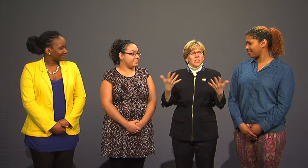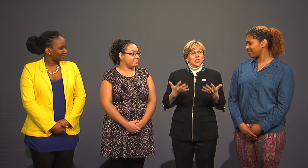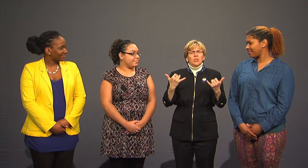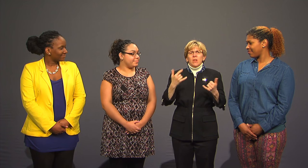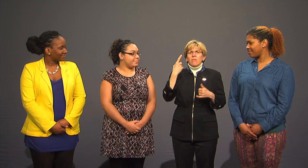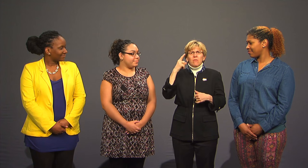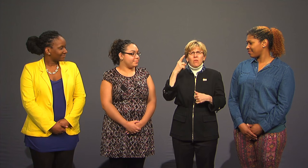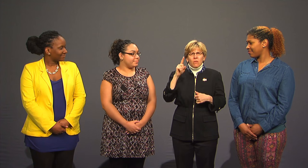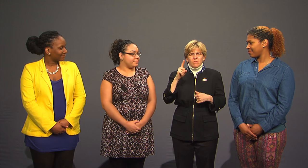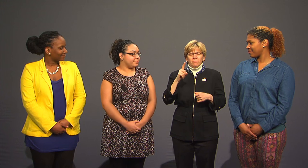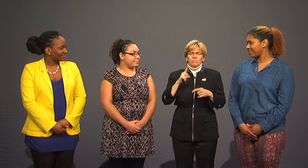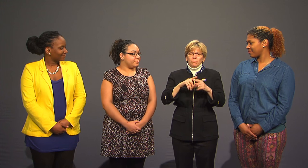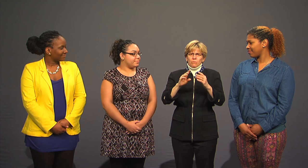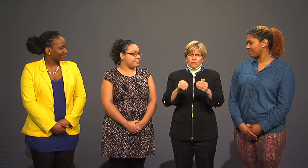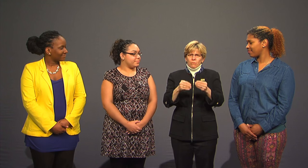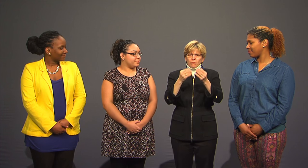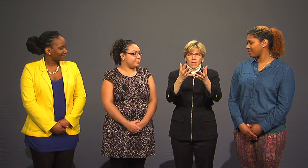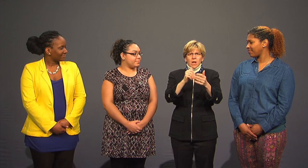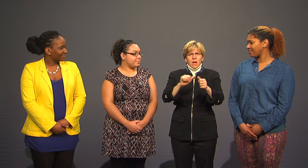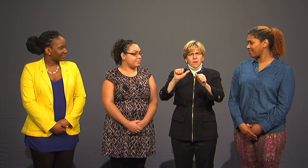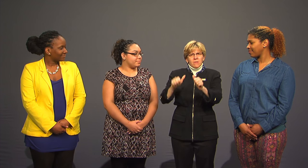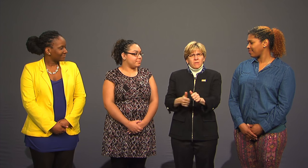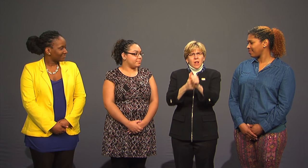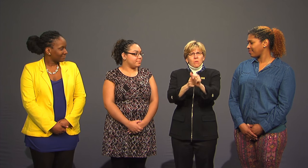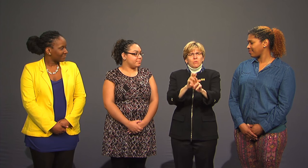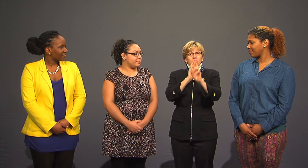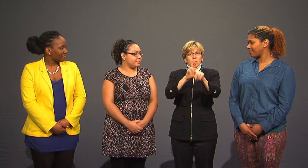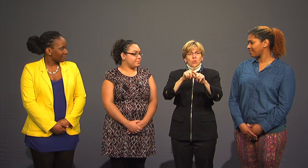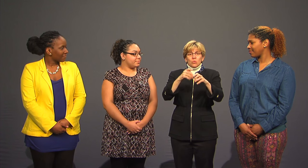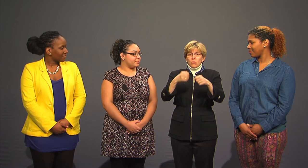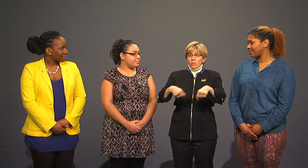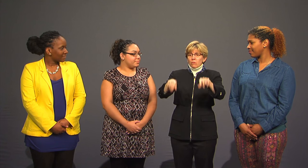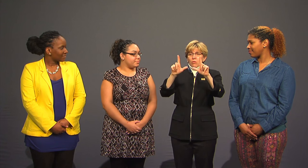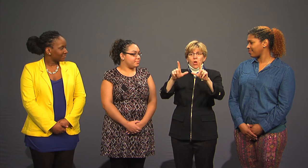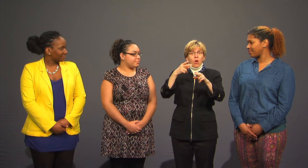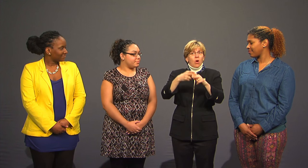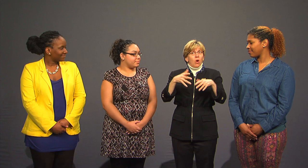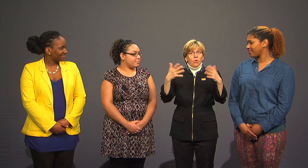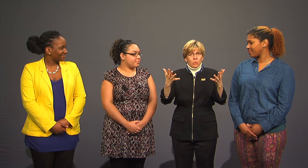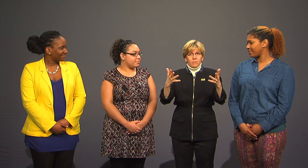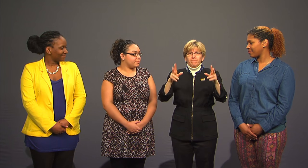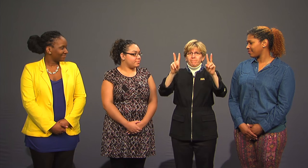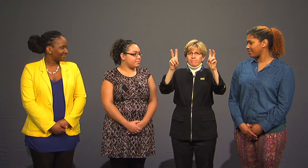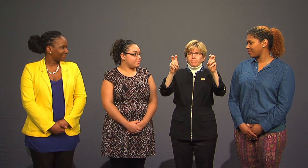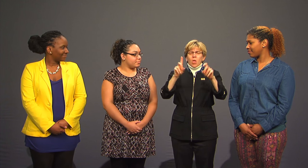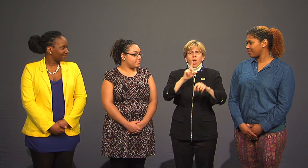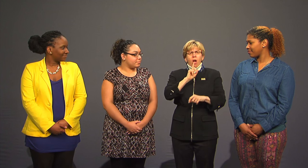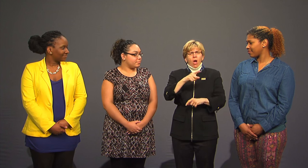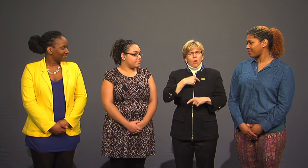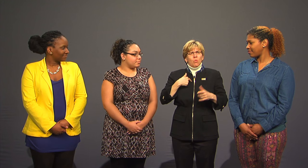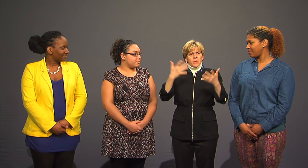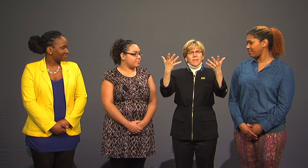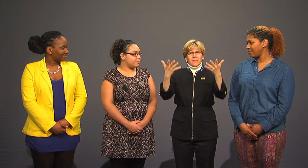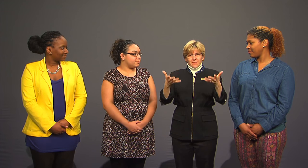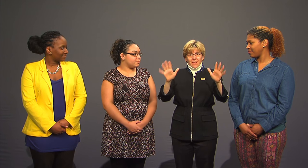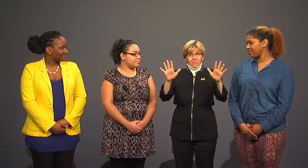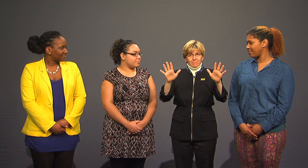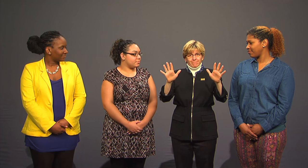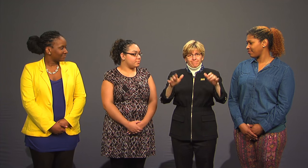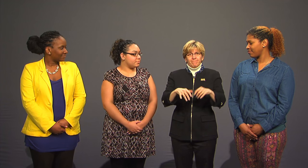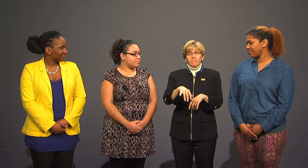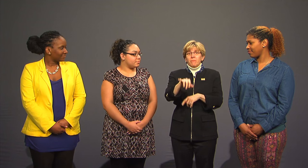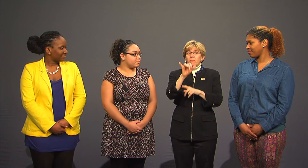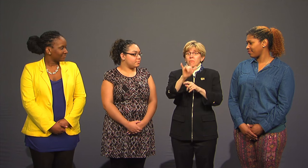I am here to provide a follow-up response to the vlog called, “Are We Done?“